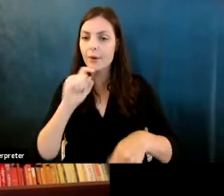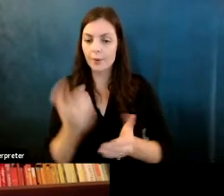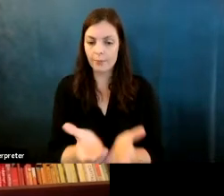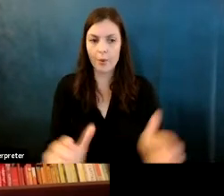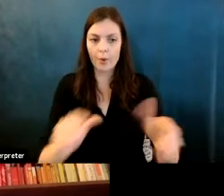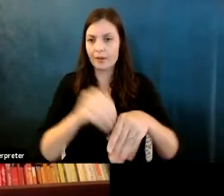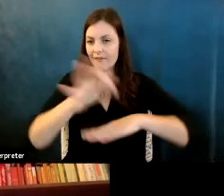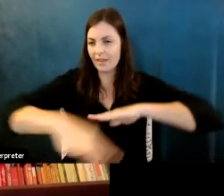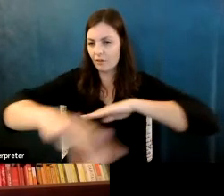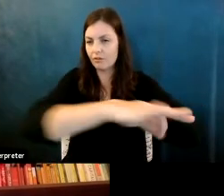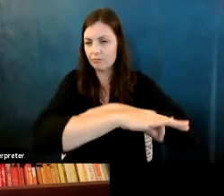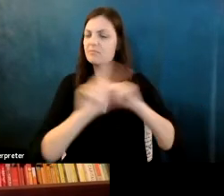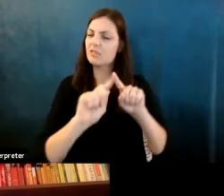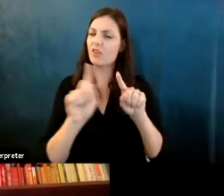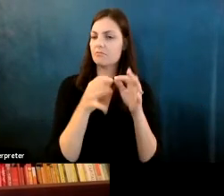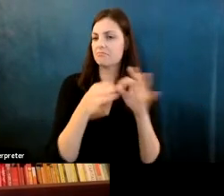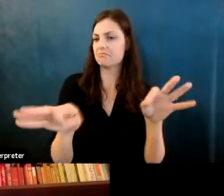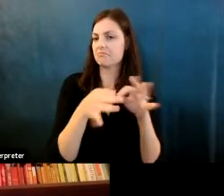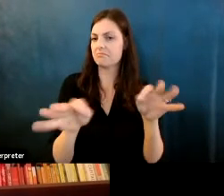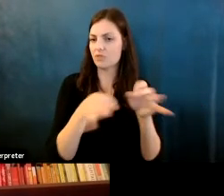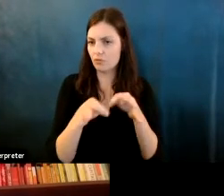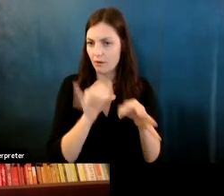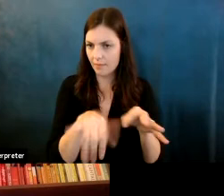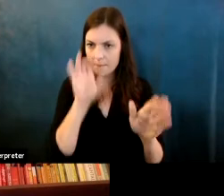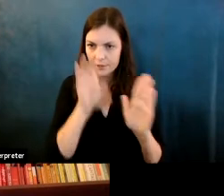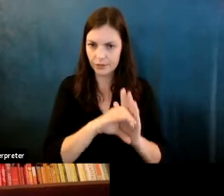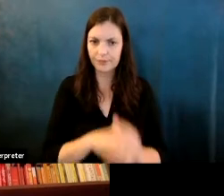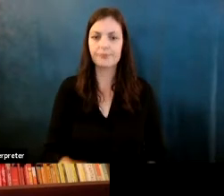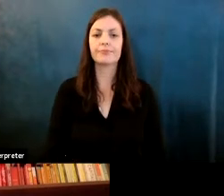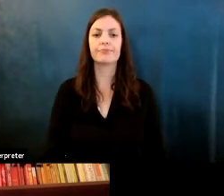Fernanda Viegas: is about so let's go back.